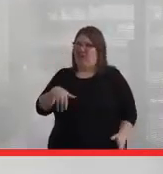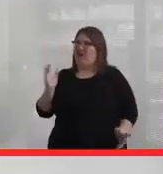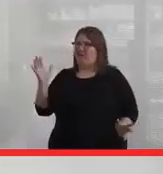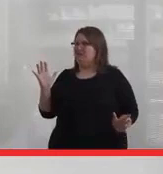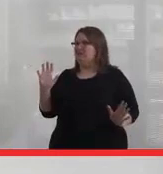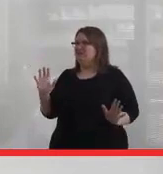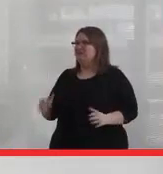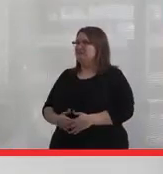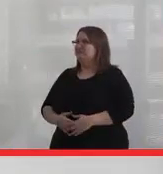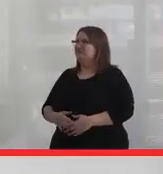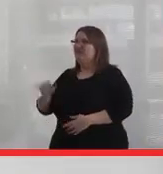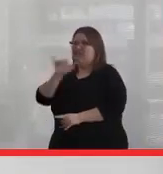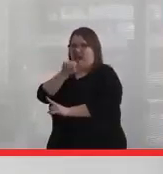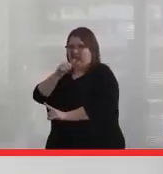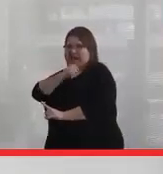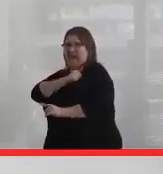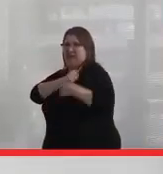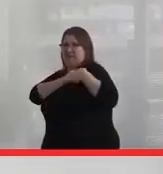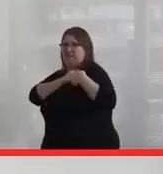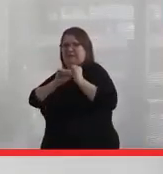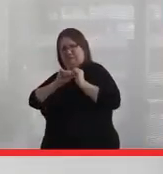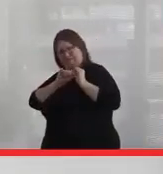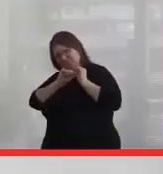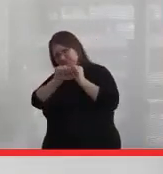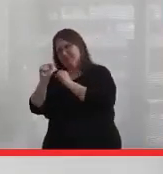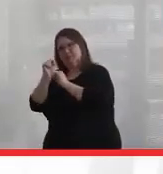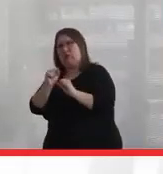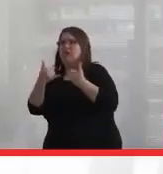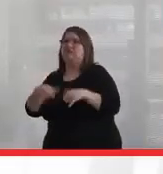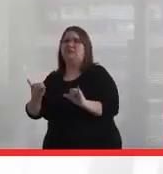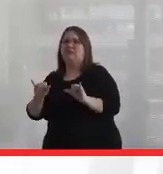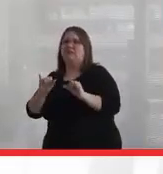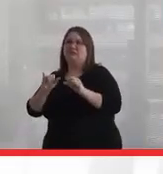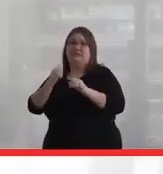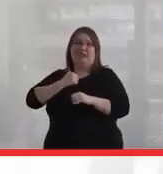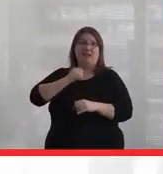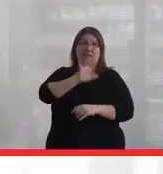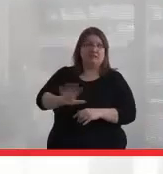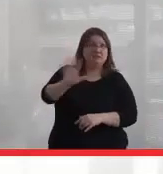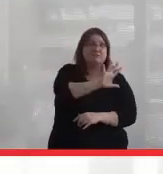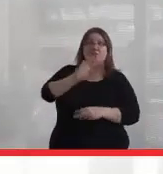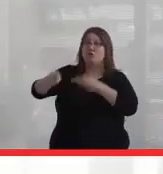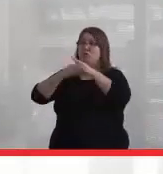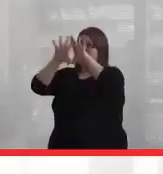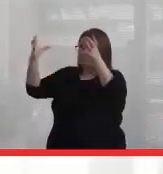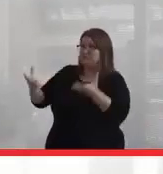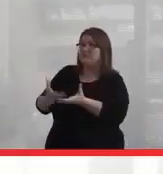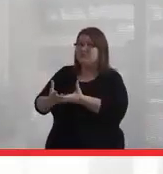Those attitudes are still proud prevalent in this country and the world, and they're not true.